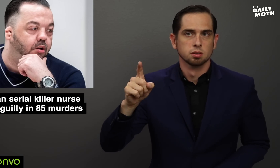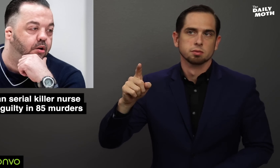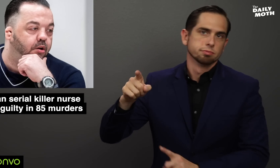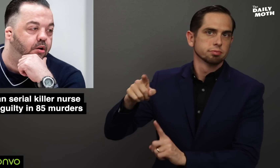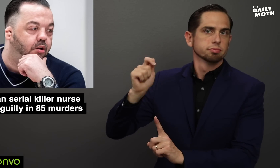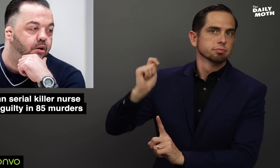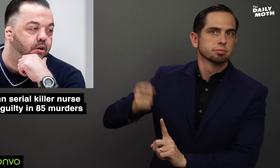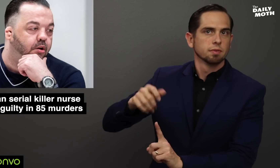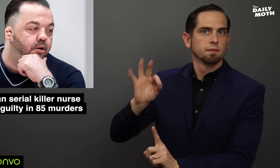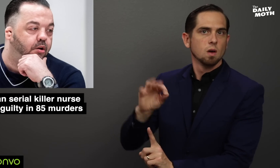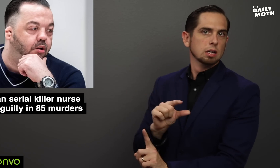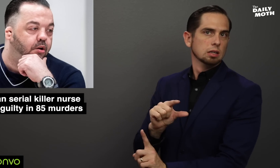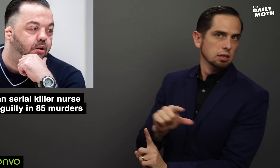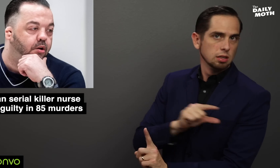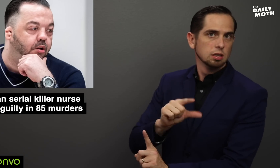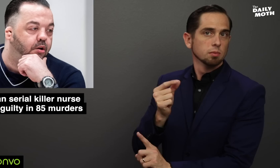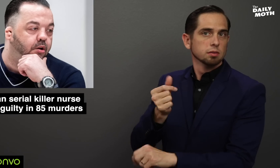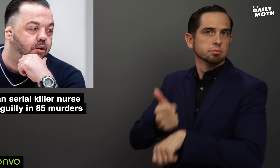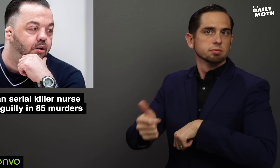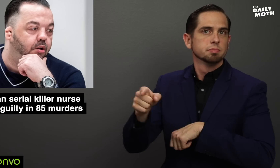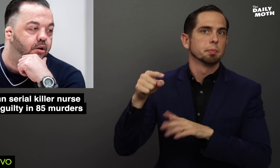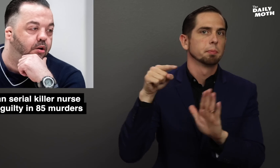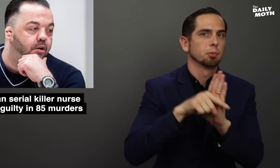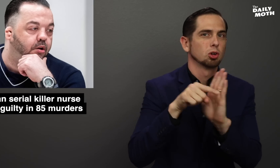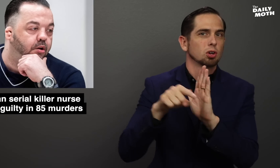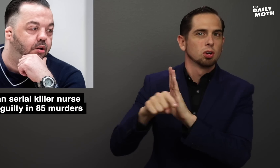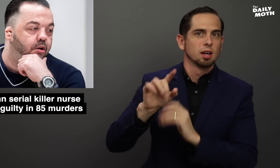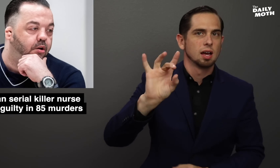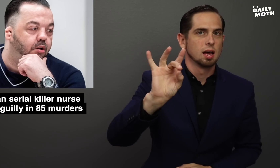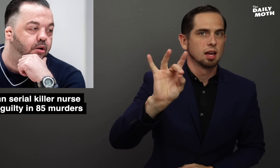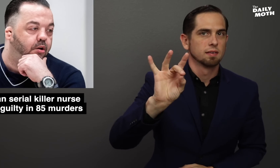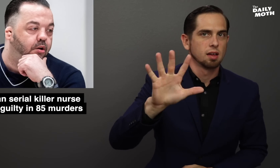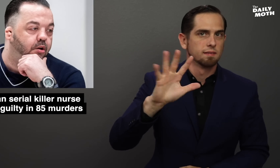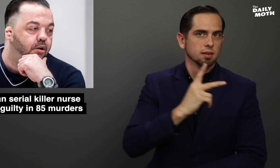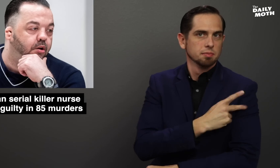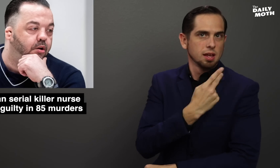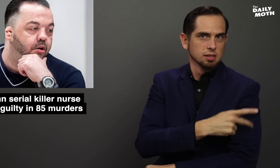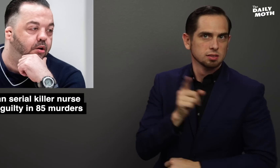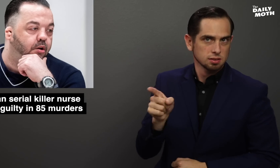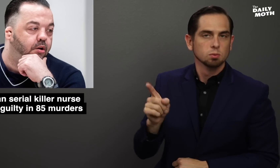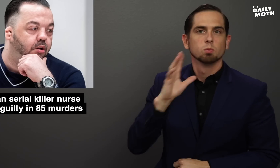was found guilty of murdering 85 patients.